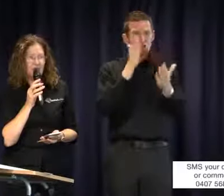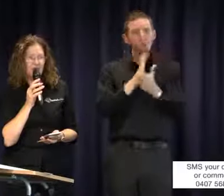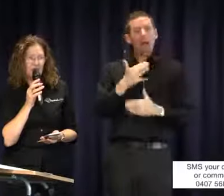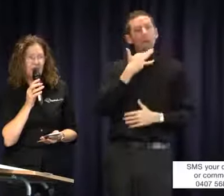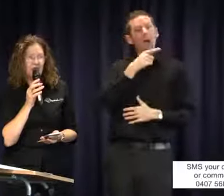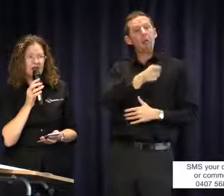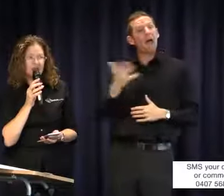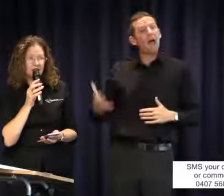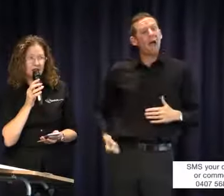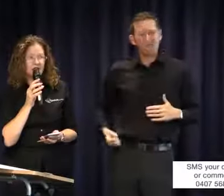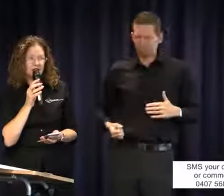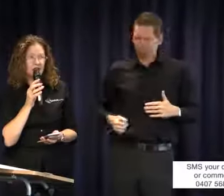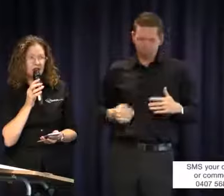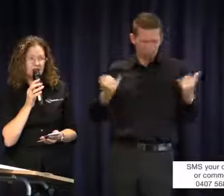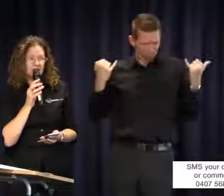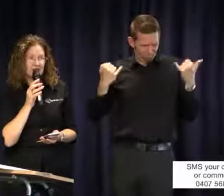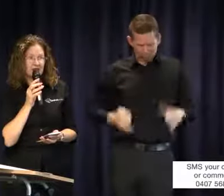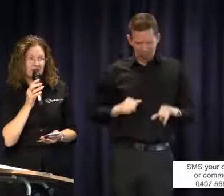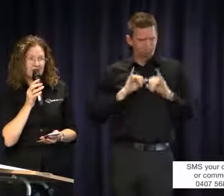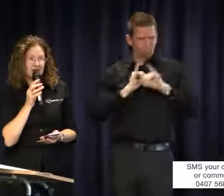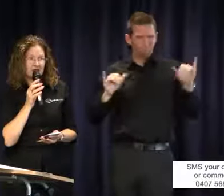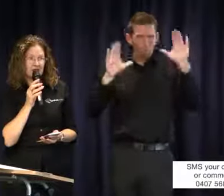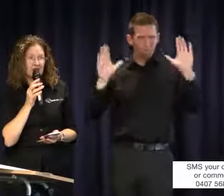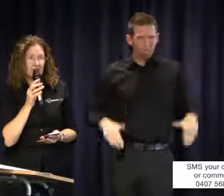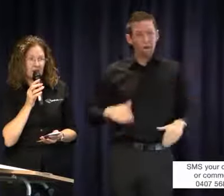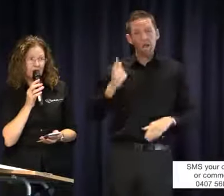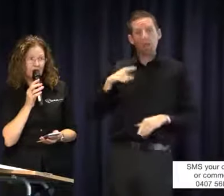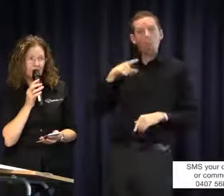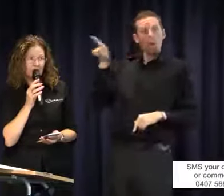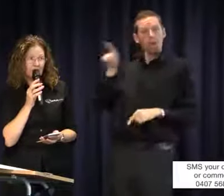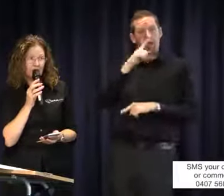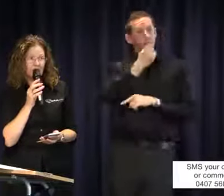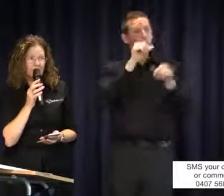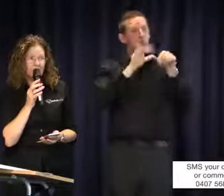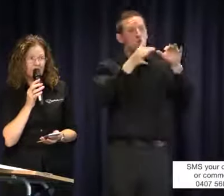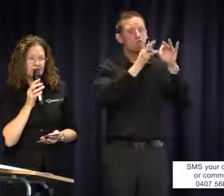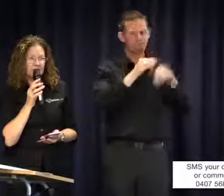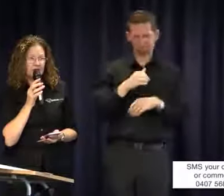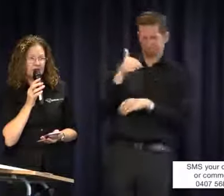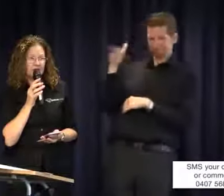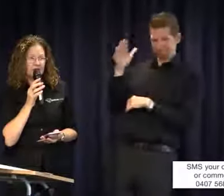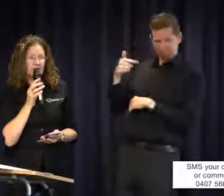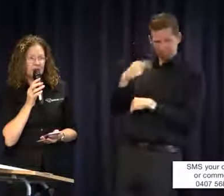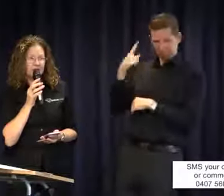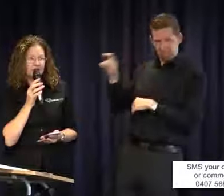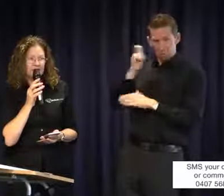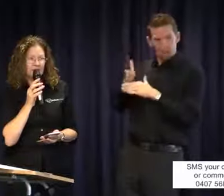which is why schools cannot attract qualified, top level interpreters who can earn a decent